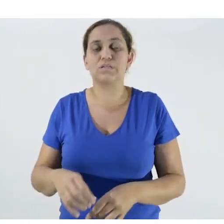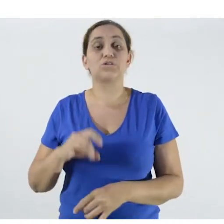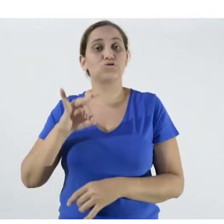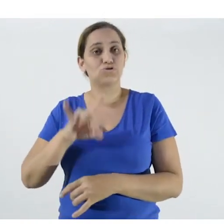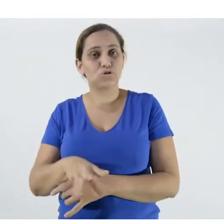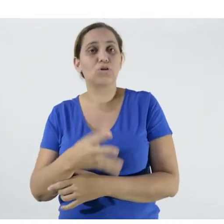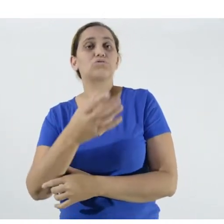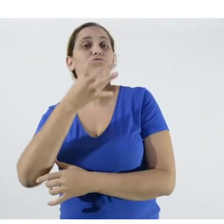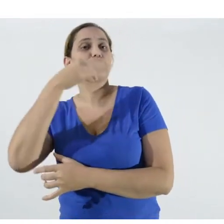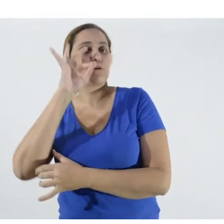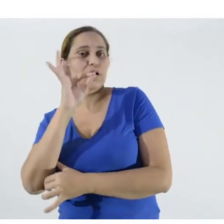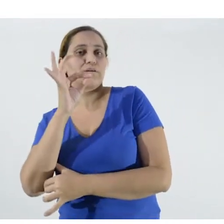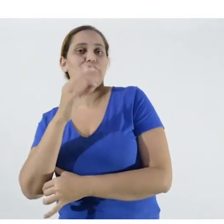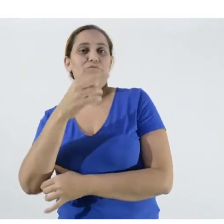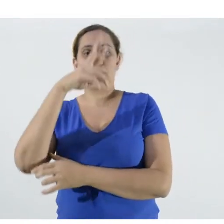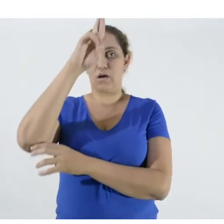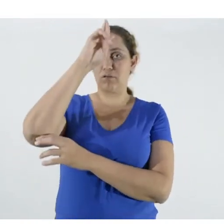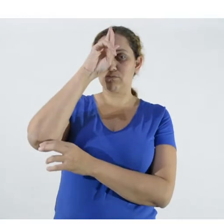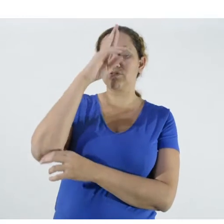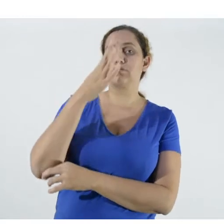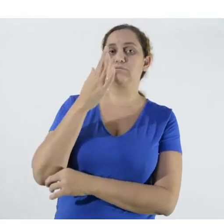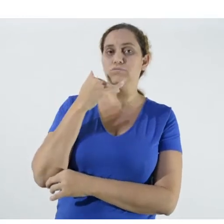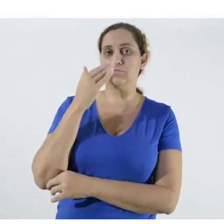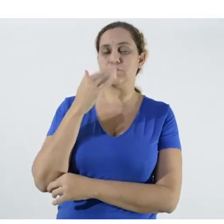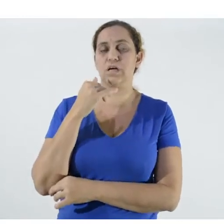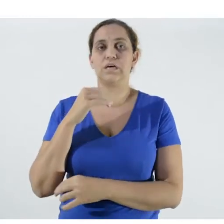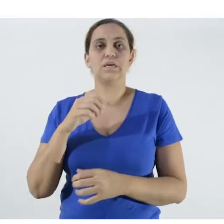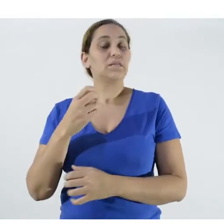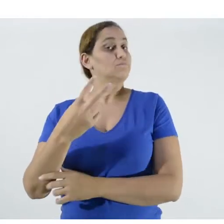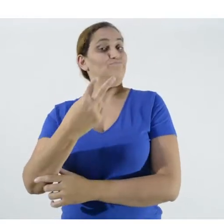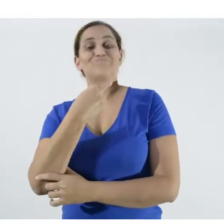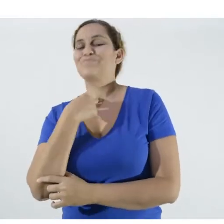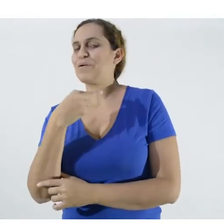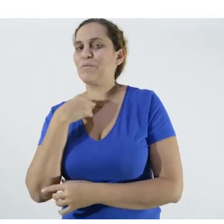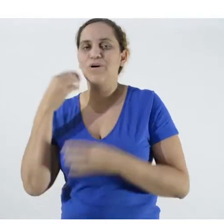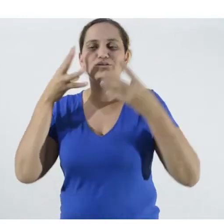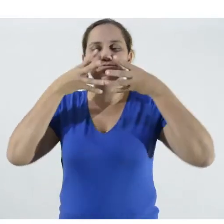have coffee, lunch or dinner. And then you can't just take it out however you like and put it